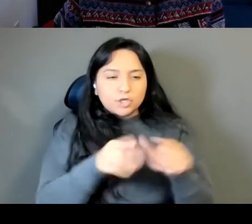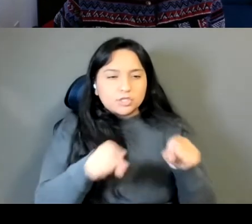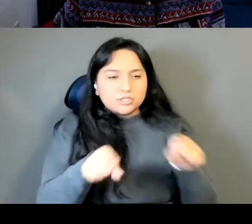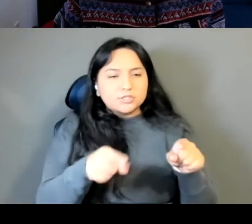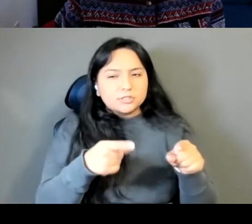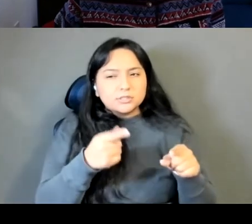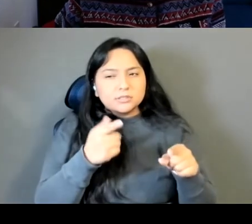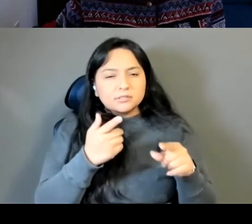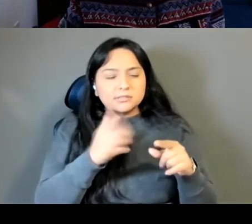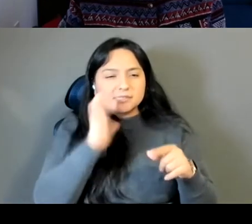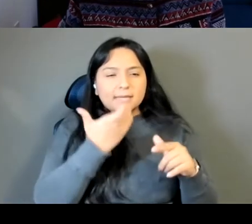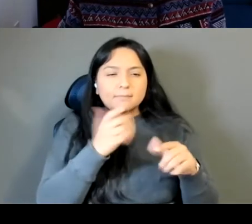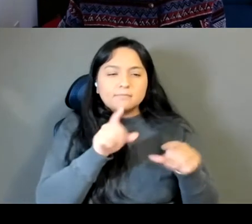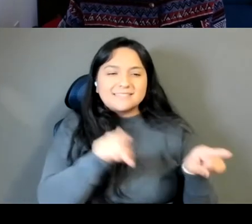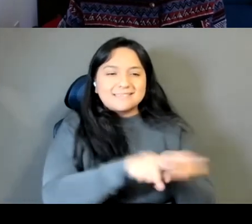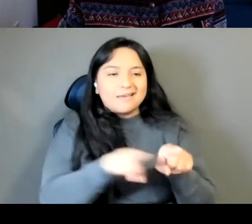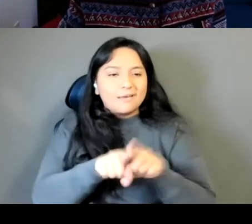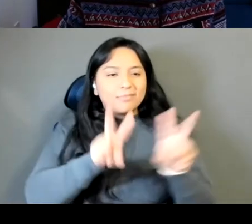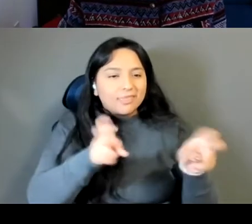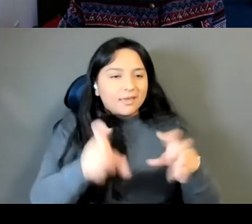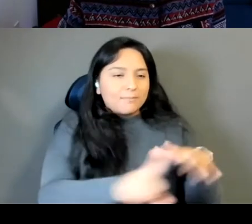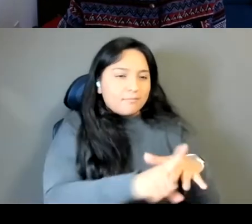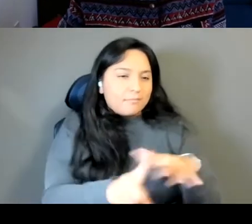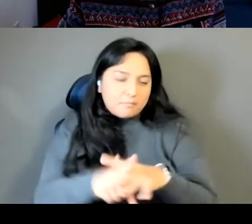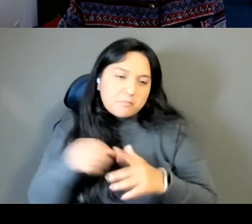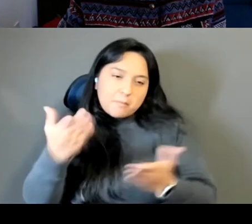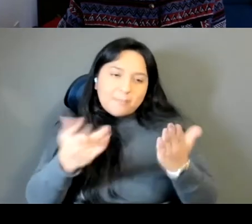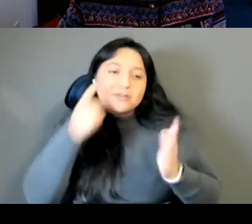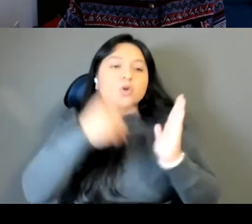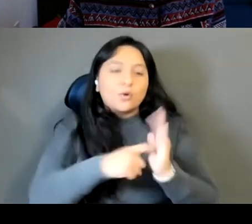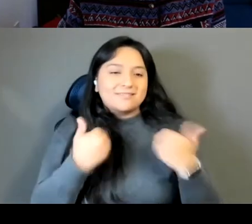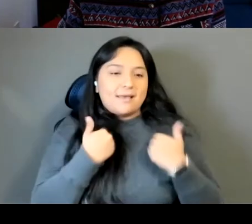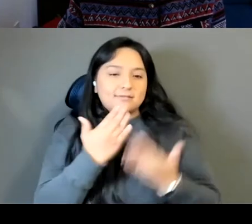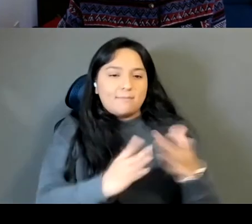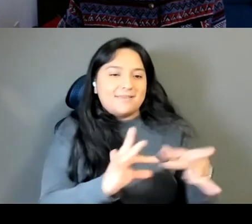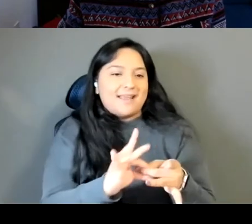Lily Philpott Thank you so much and thank you, Sabrina for that wonderful question.